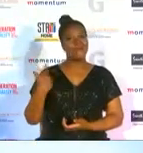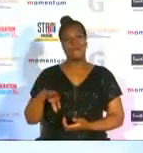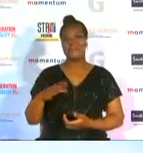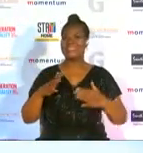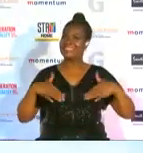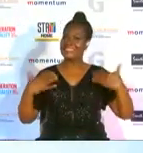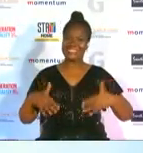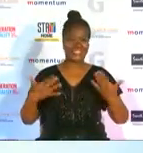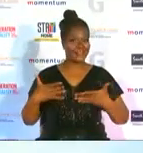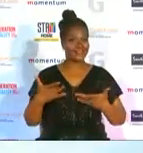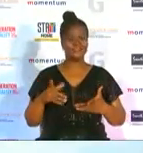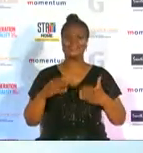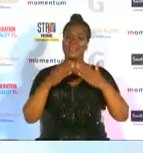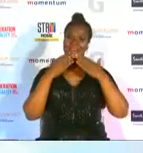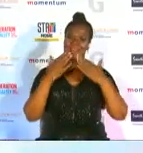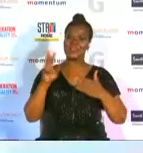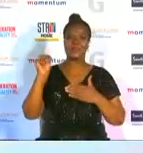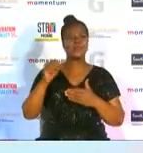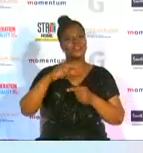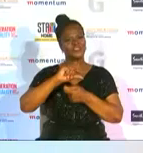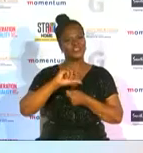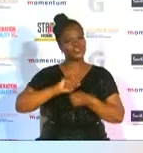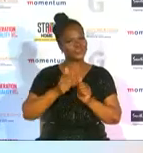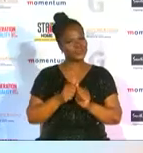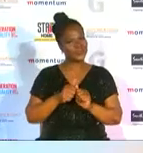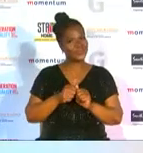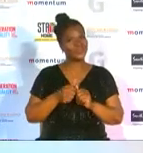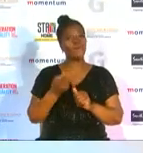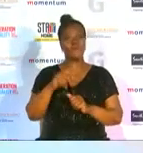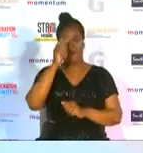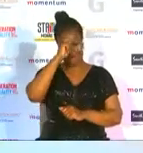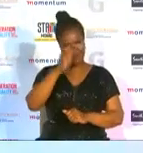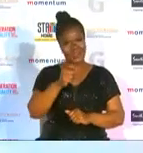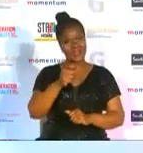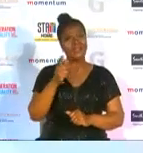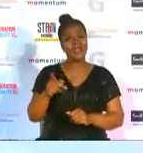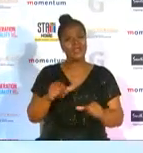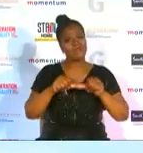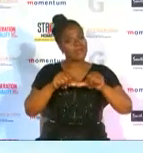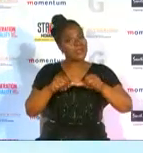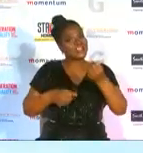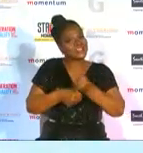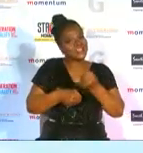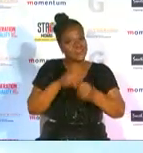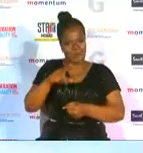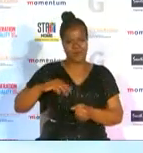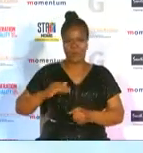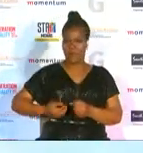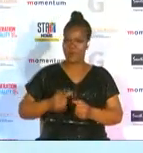and thank you to momentum g sports awards for for the recognition and continuously supporting women in sports and continuously growing